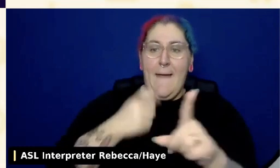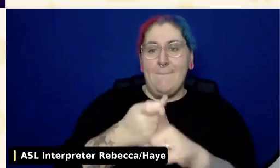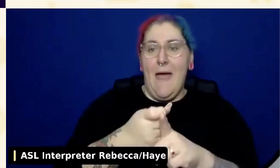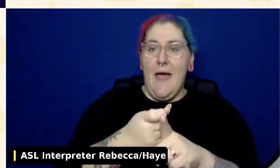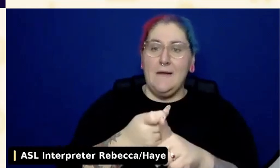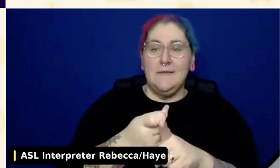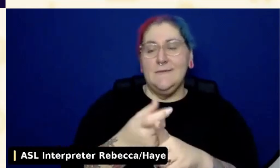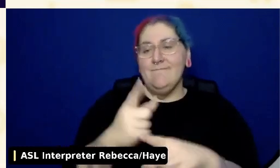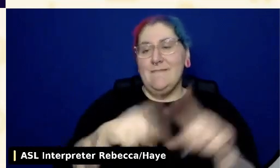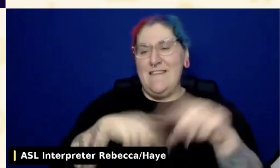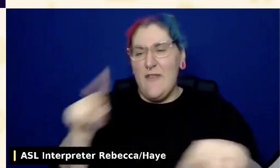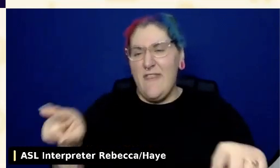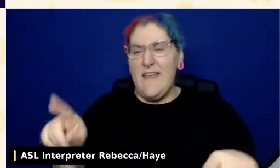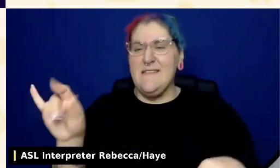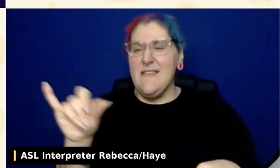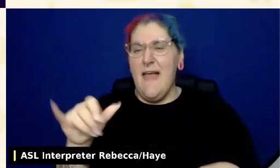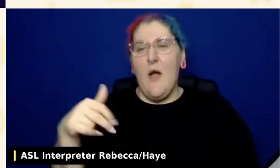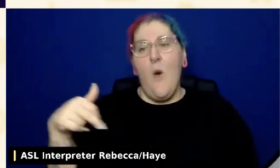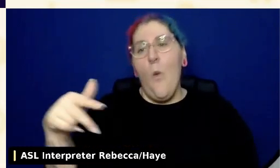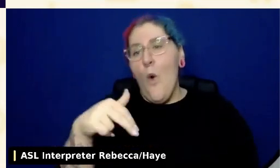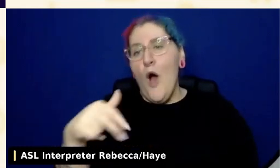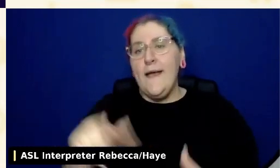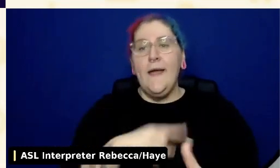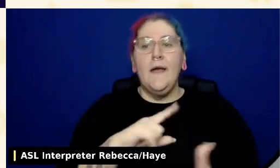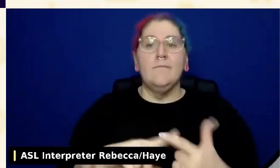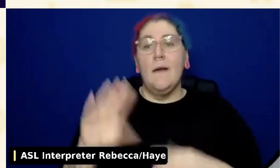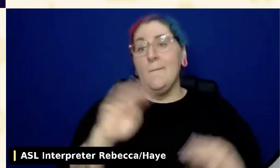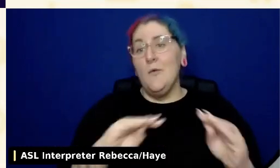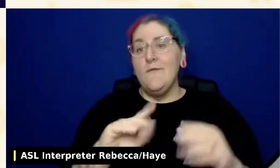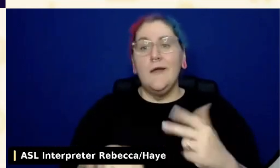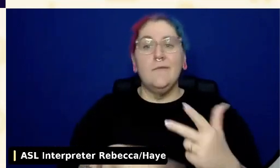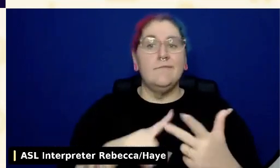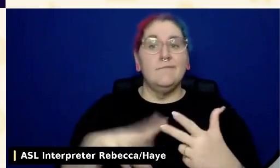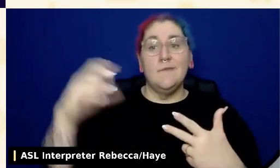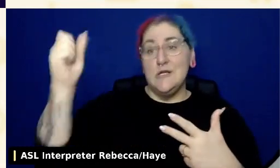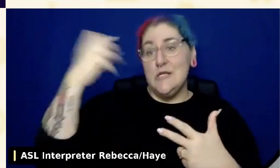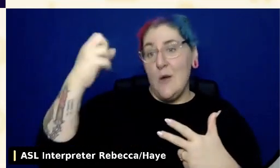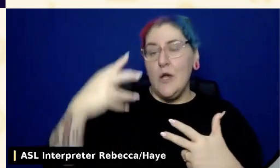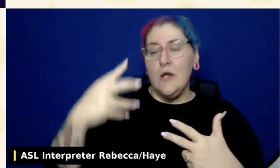and moving around or showering and specific activities, but it doesn't cover computers.